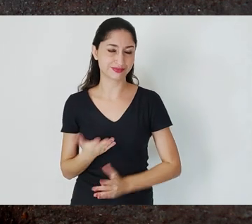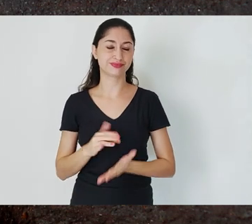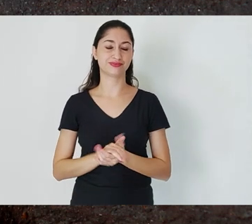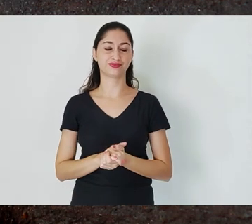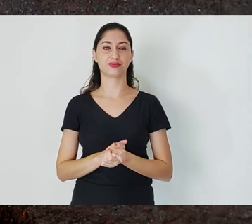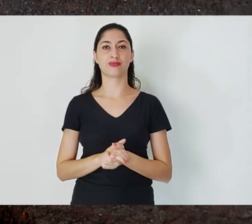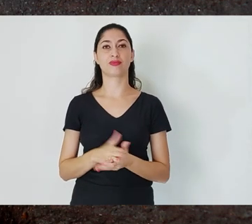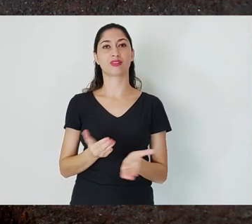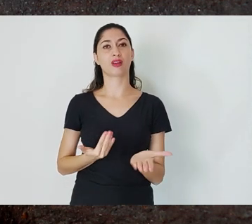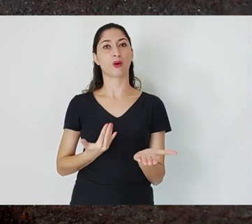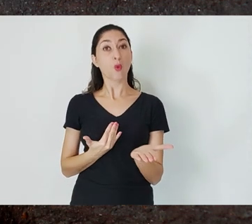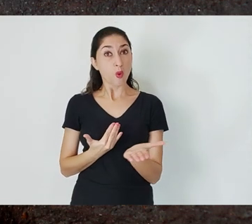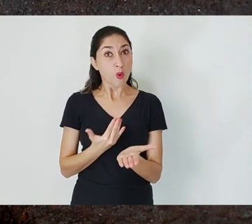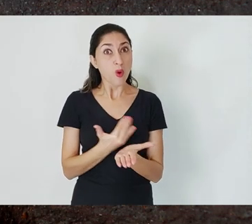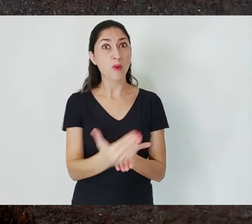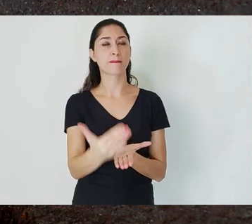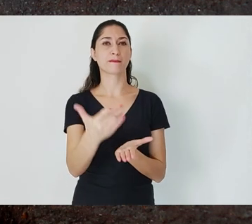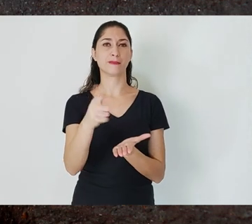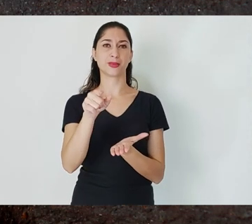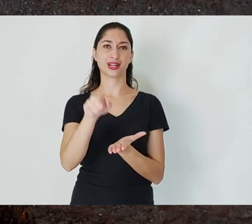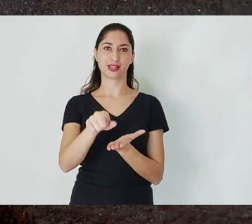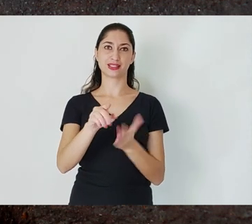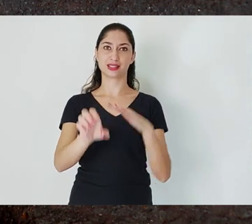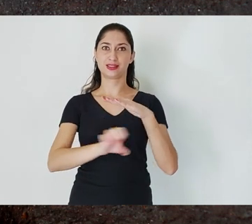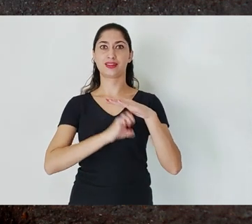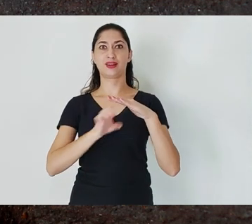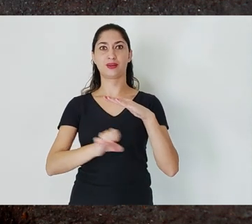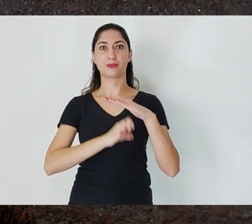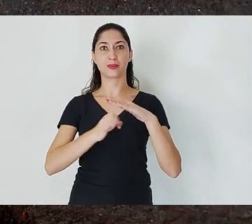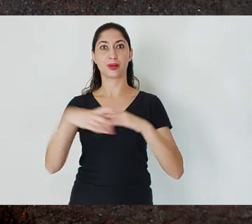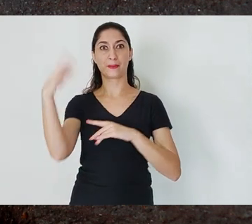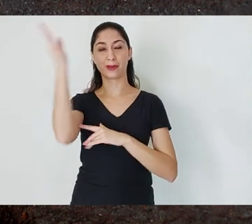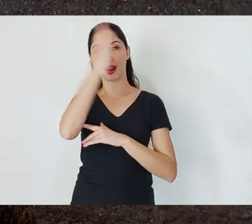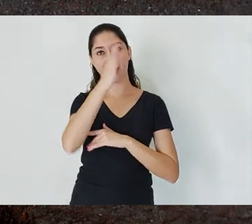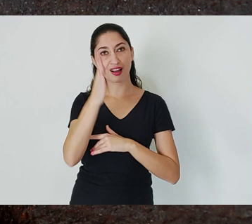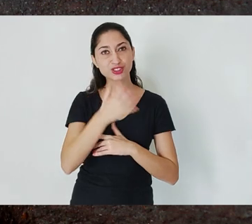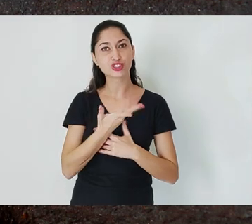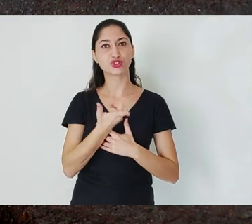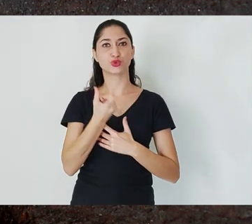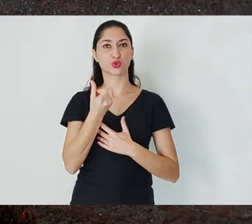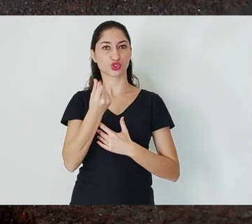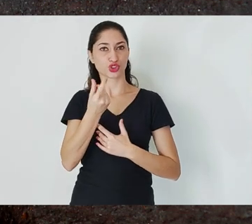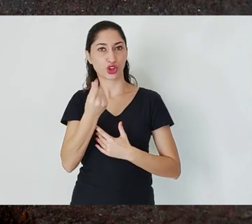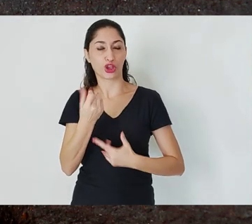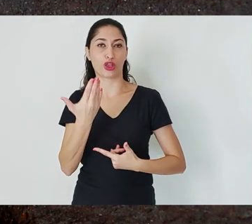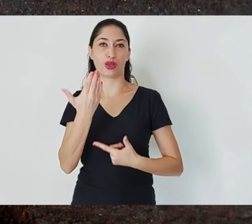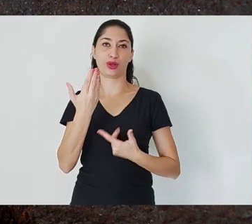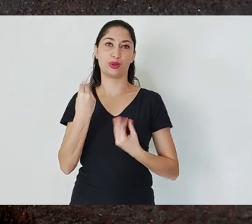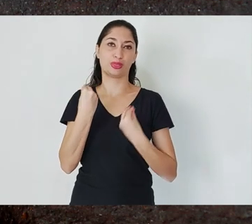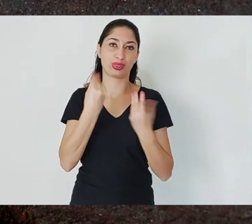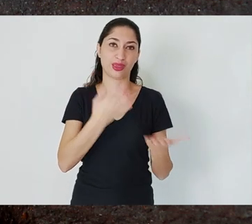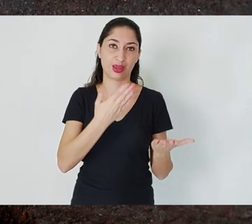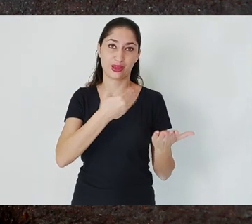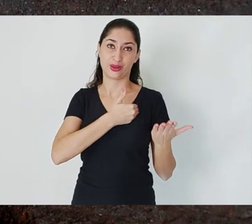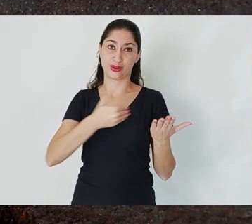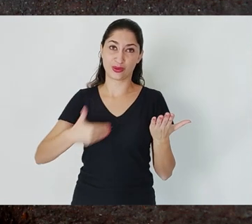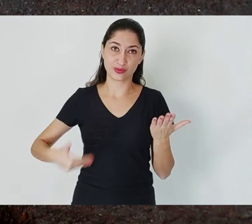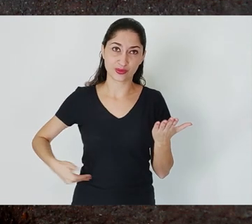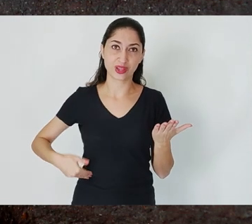becomes a large business, a large government owned company of iron ore exploration.